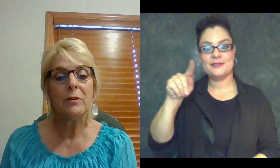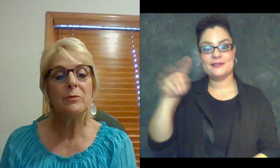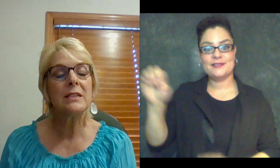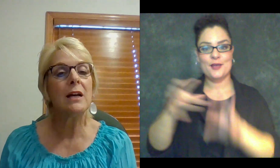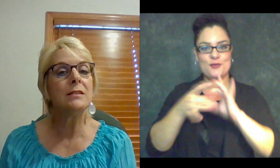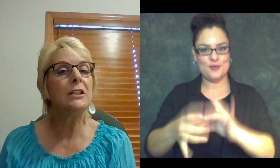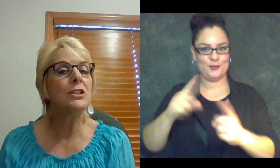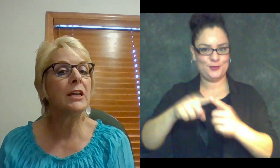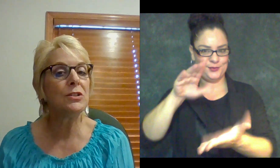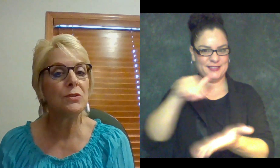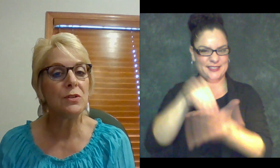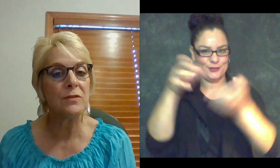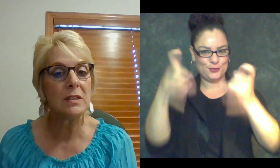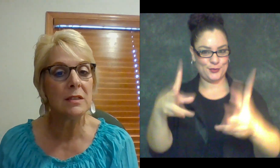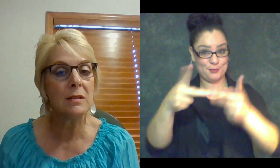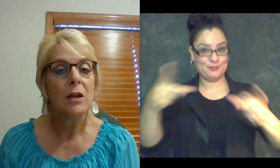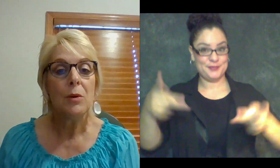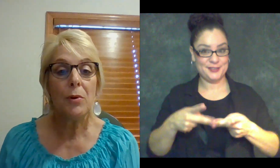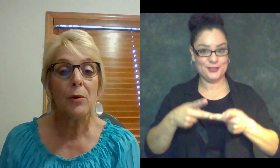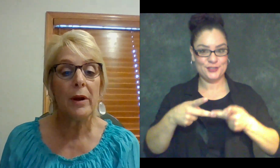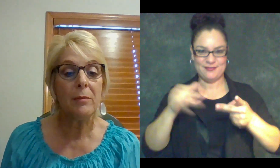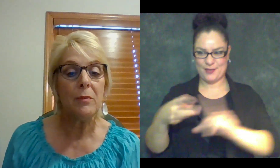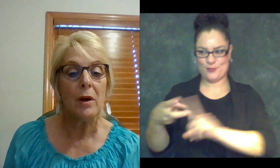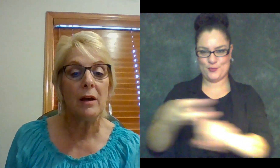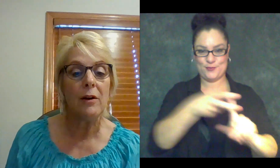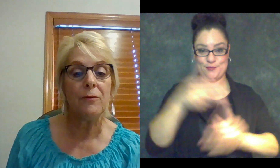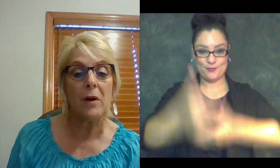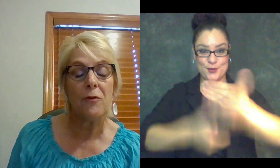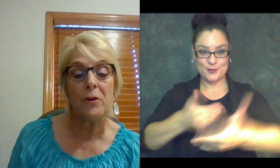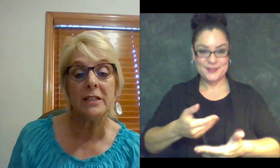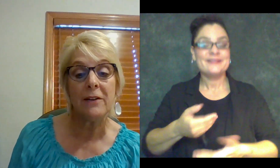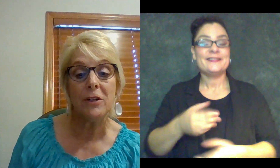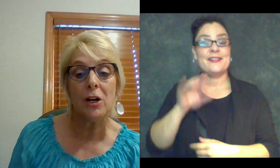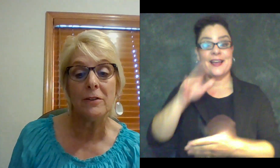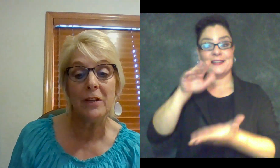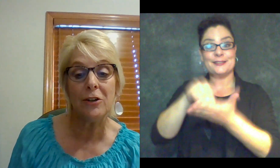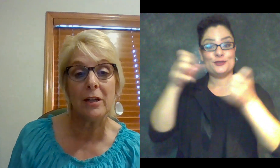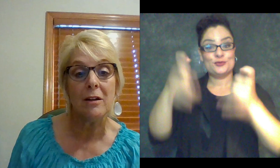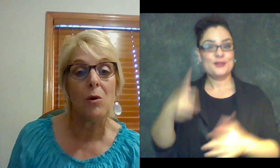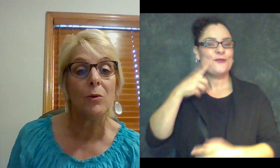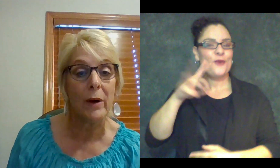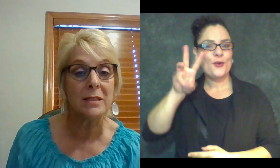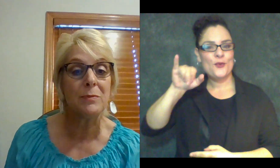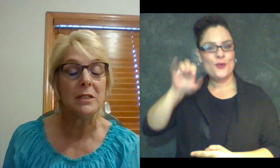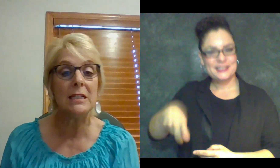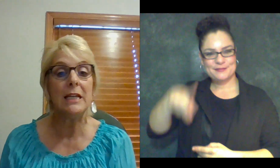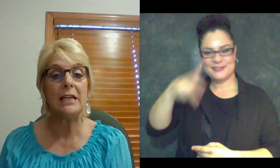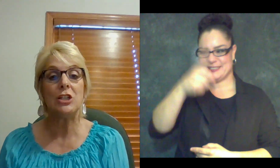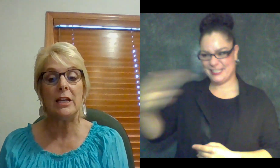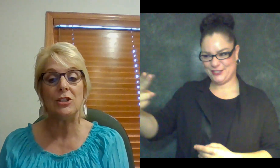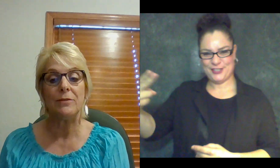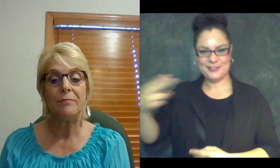for the Wisconsin Educational Services Program for the Deaf and Hard of Hearing, or WESP-DHH.